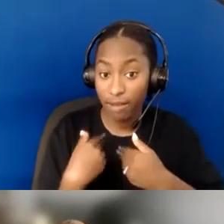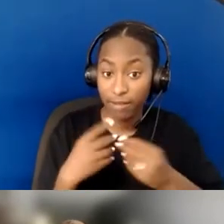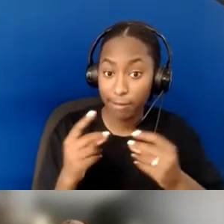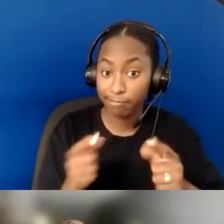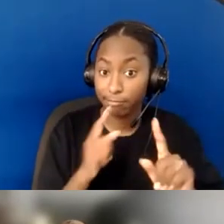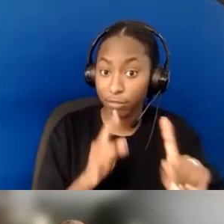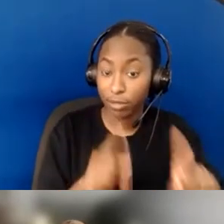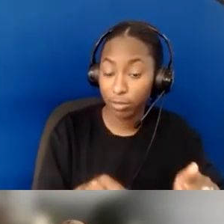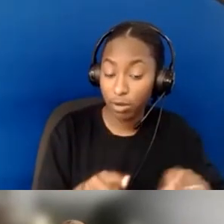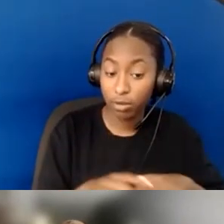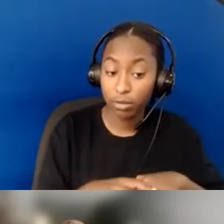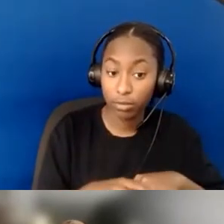if you do.